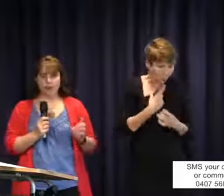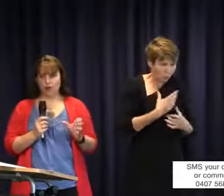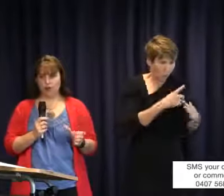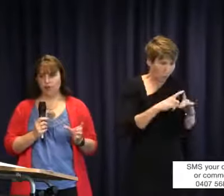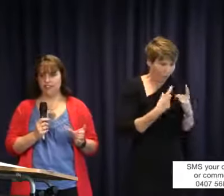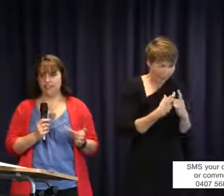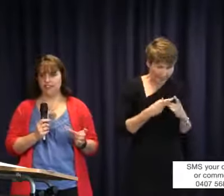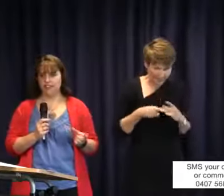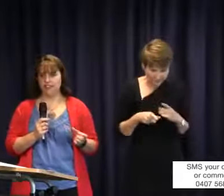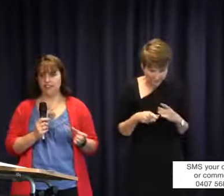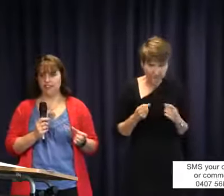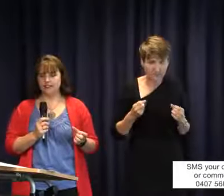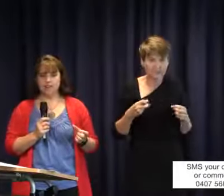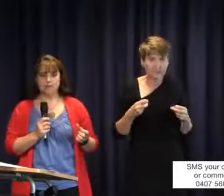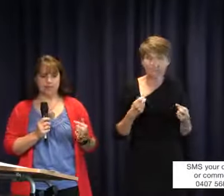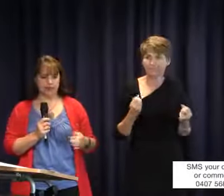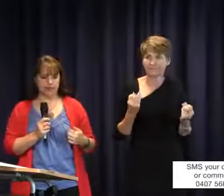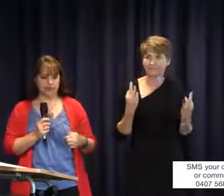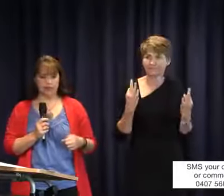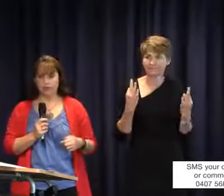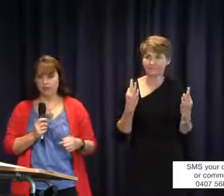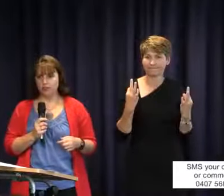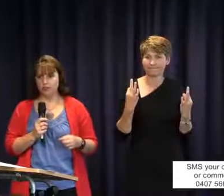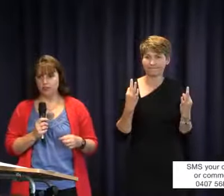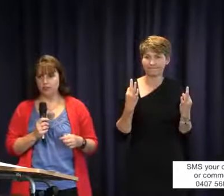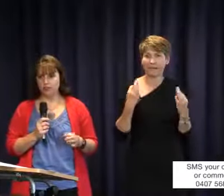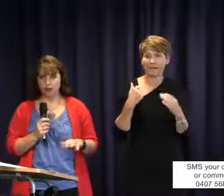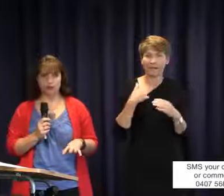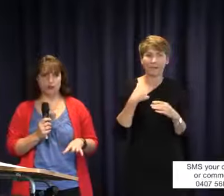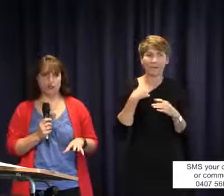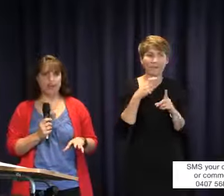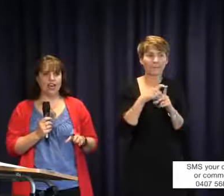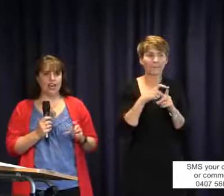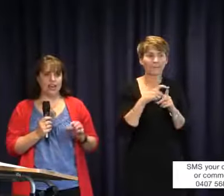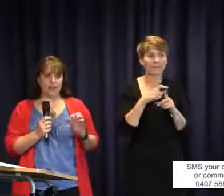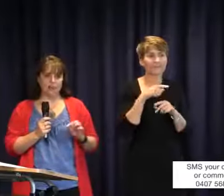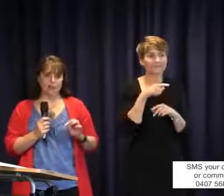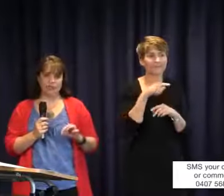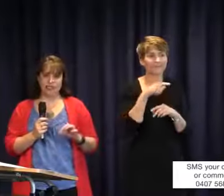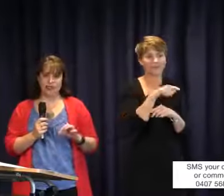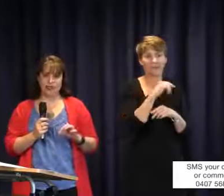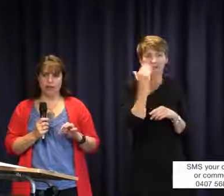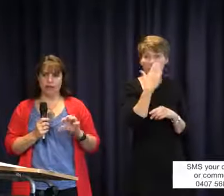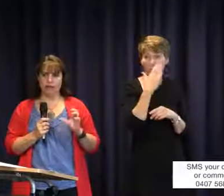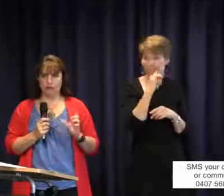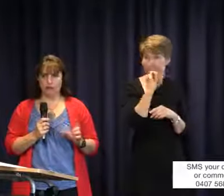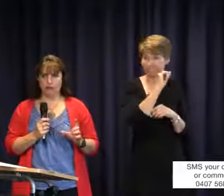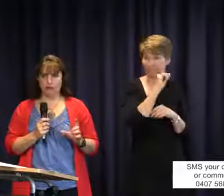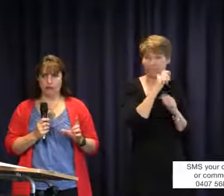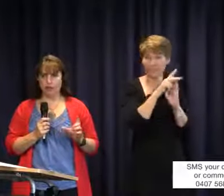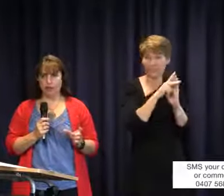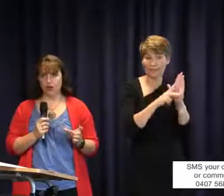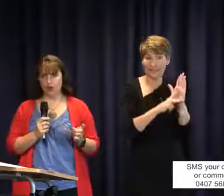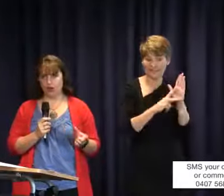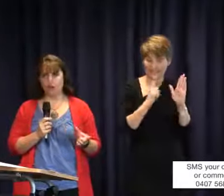not captioned. The school that my daughter goes to has a policy where no video is shown